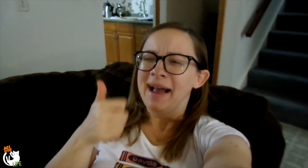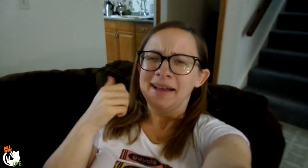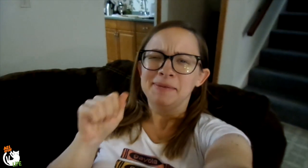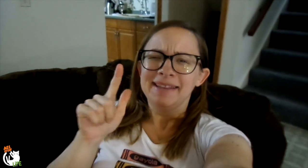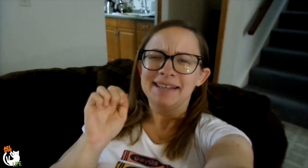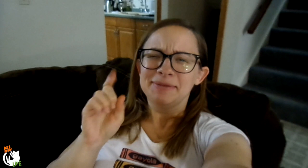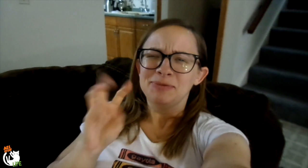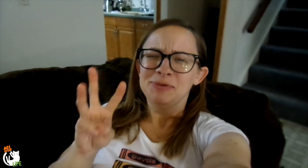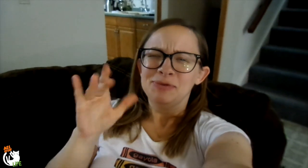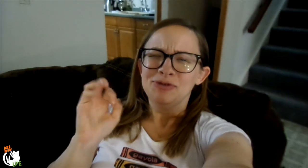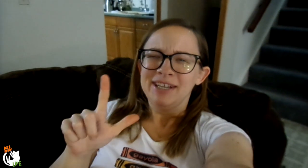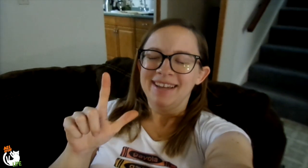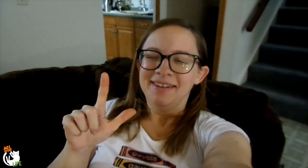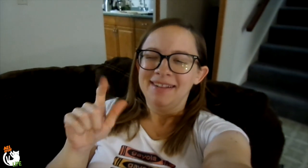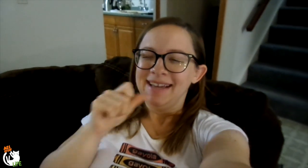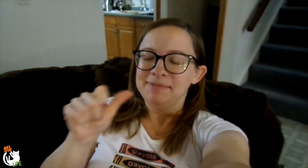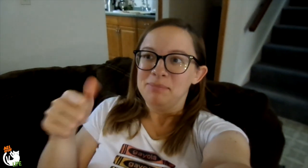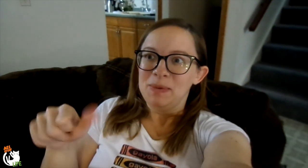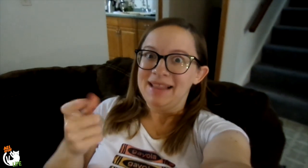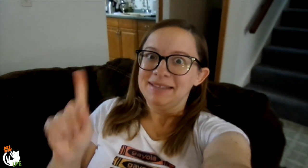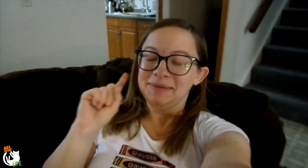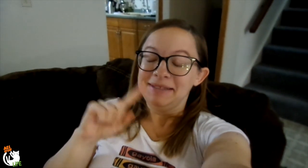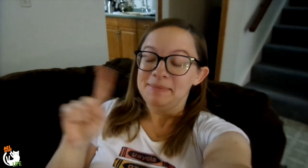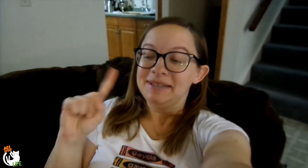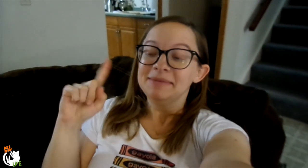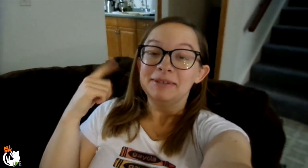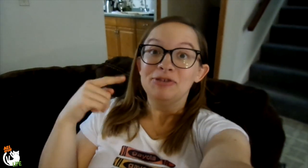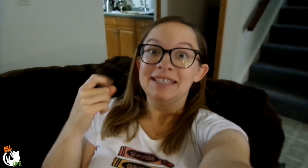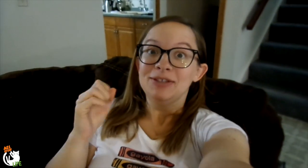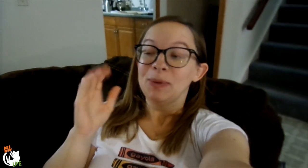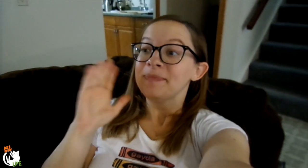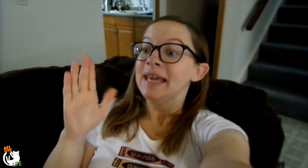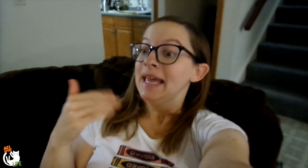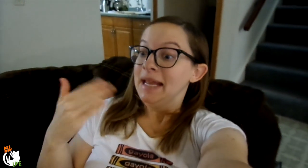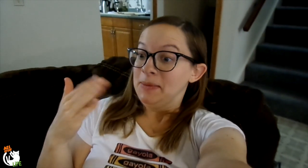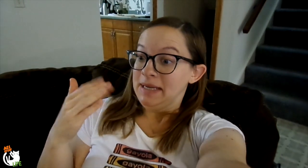The ASL Stew channel I haven't posted last week but this week has been crazy!